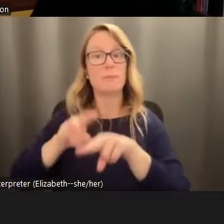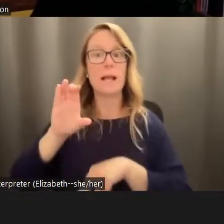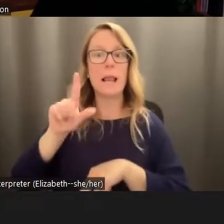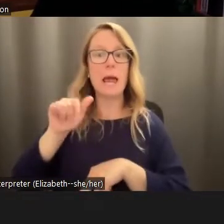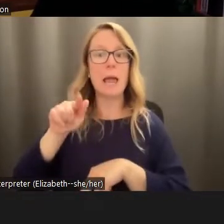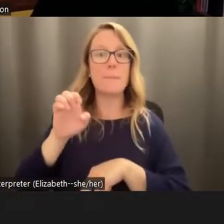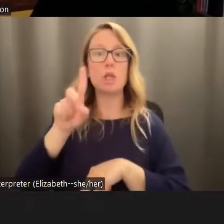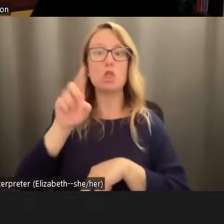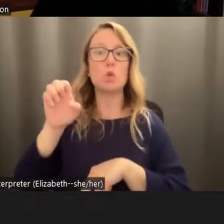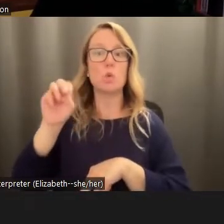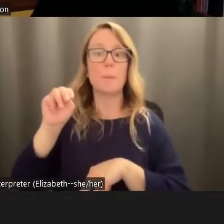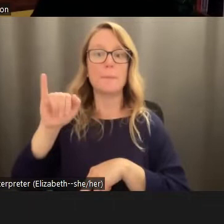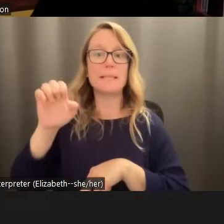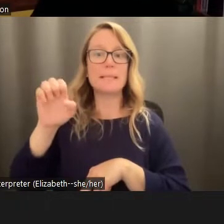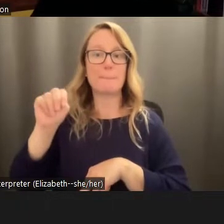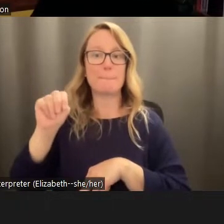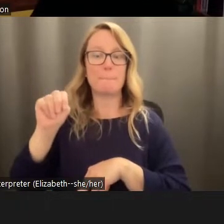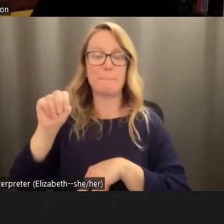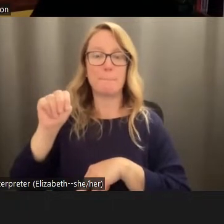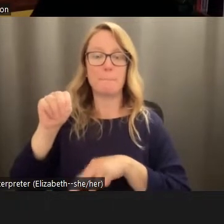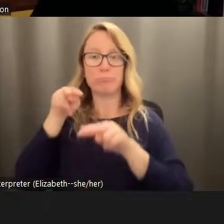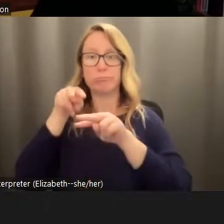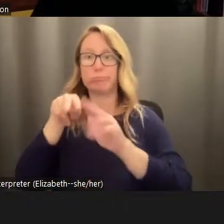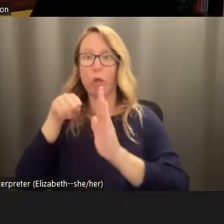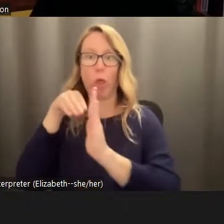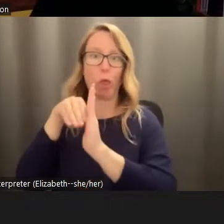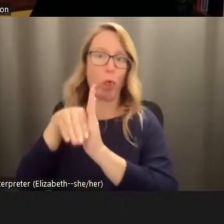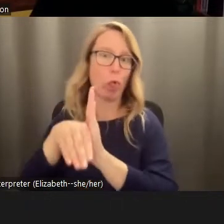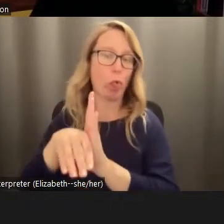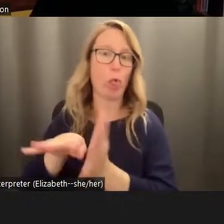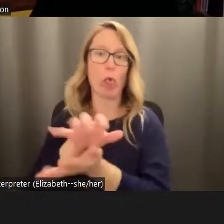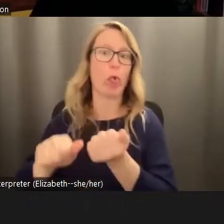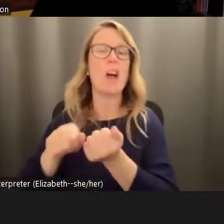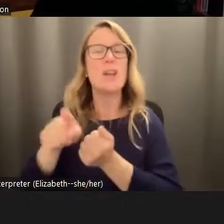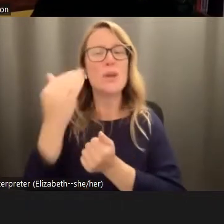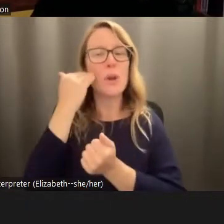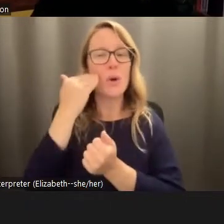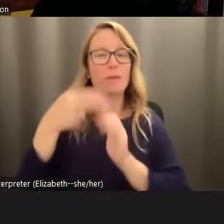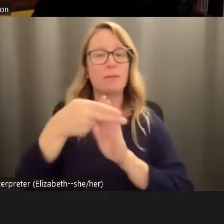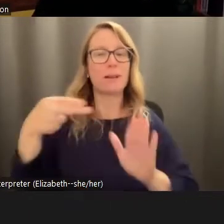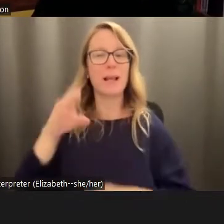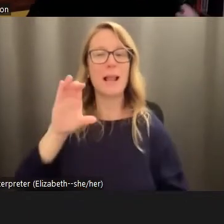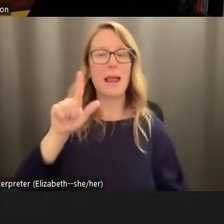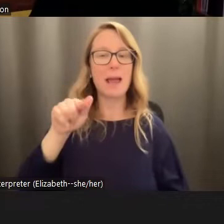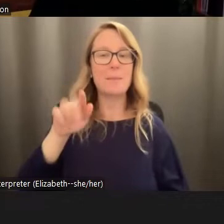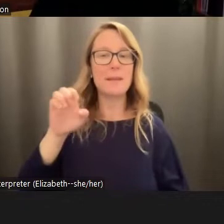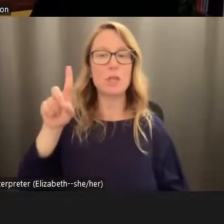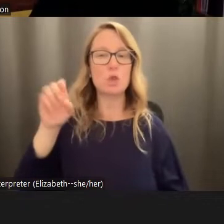recent years. As I'm sure you're all familiar with the label of the climate Doomer, someone who says it's too late, we're